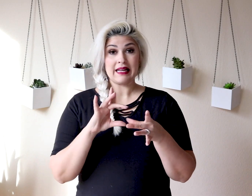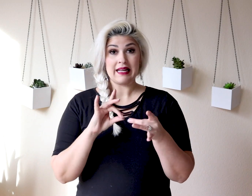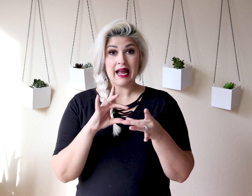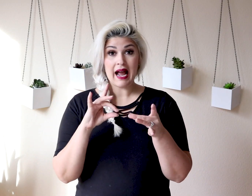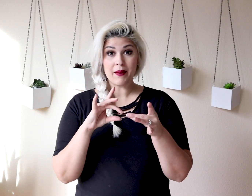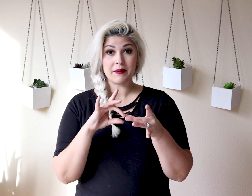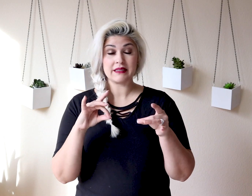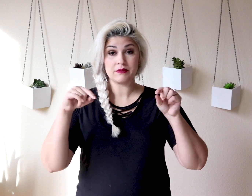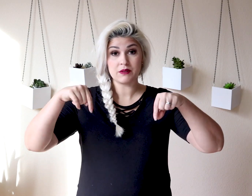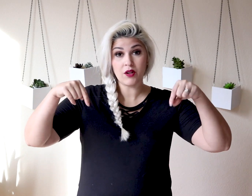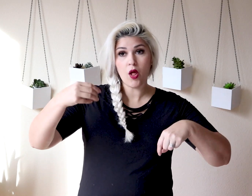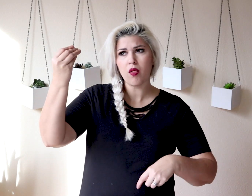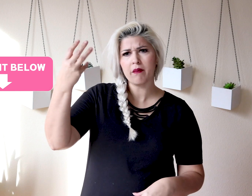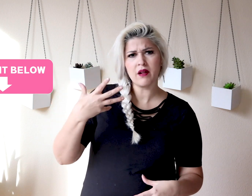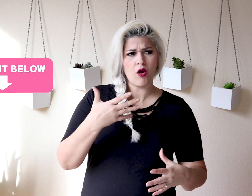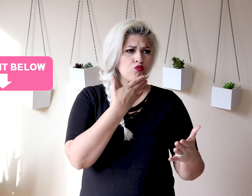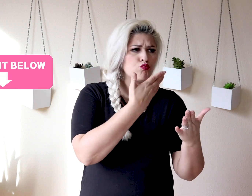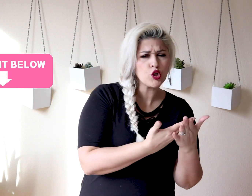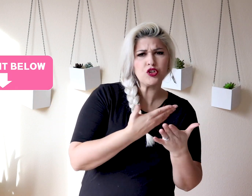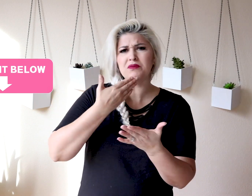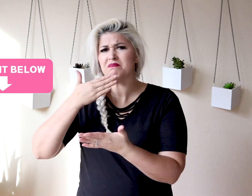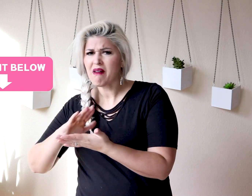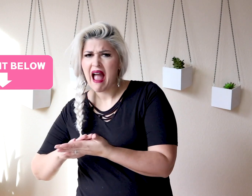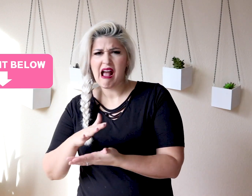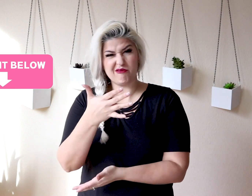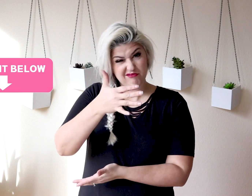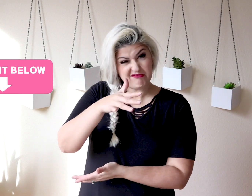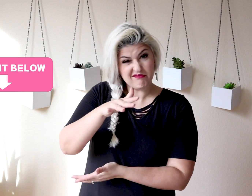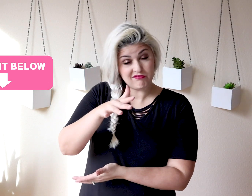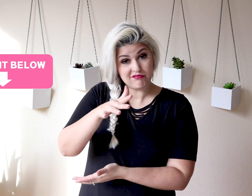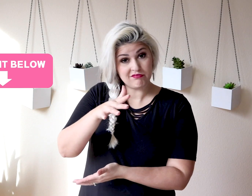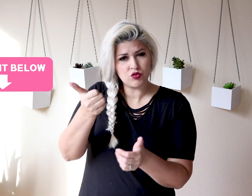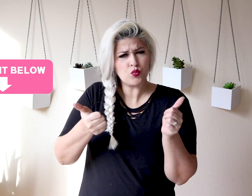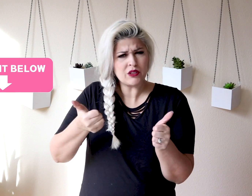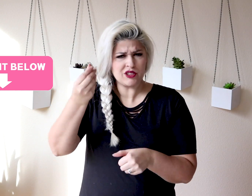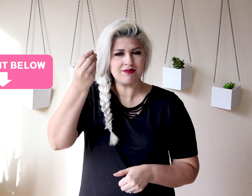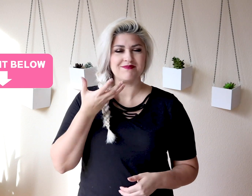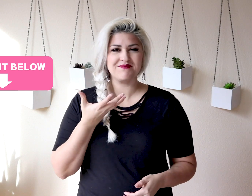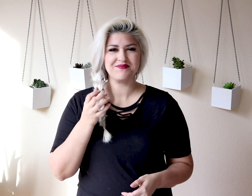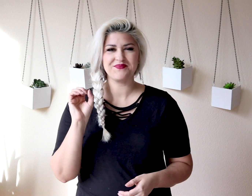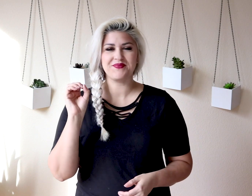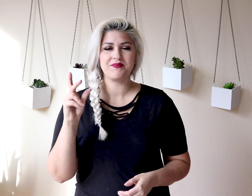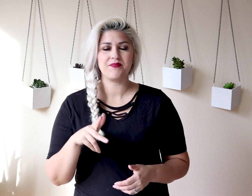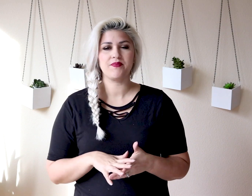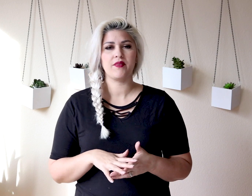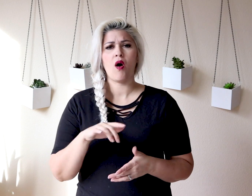Oh, right. In the comments below, let me know how you did. Did you do good, bad or somewhere in between? Which was it?